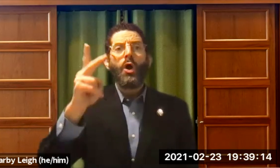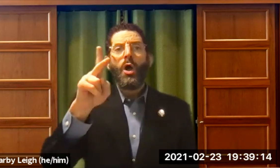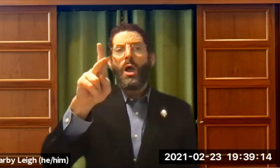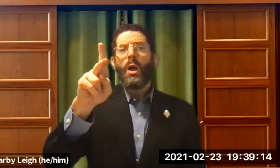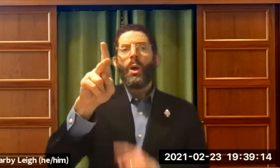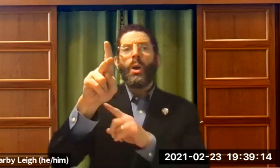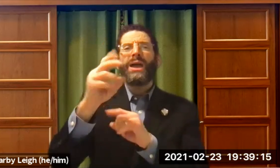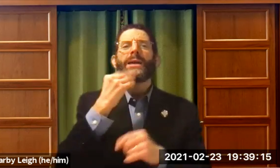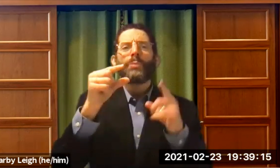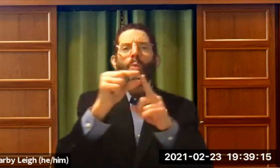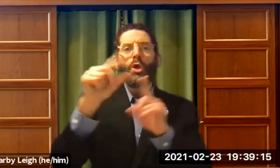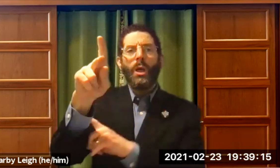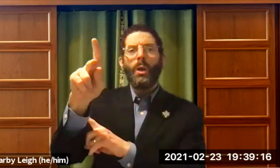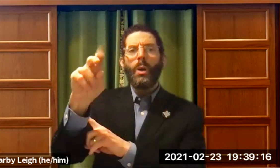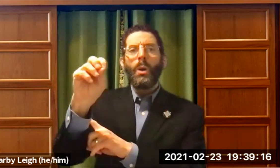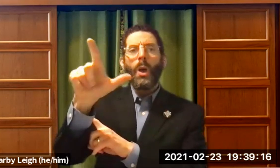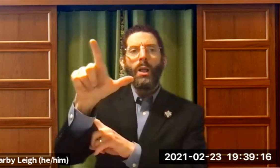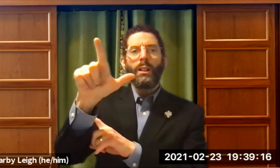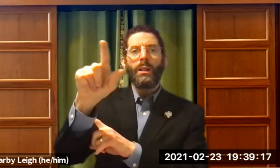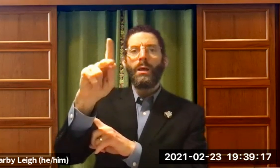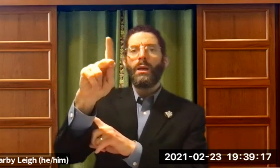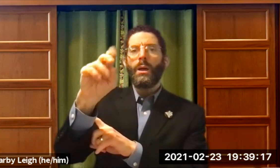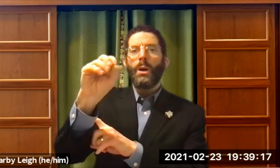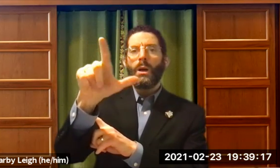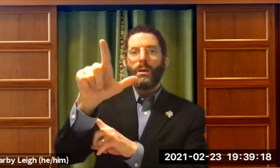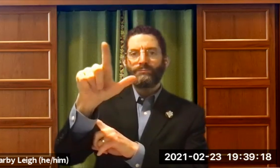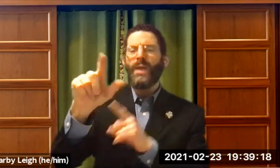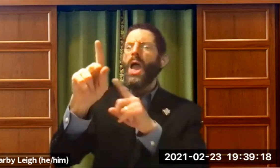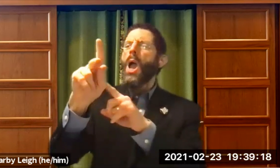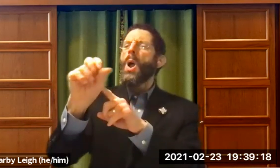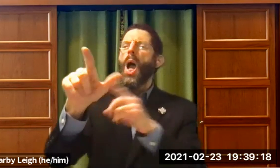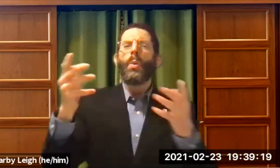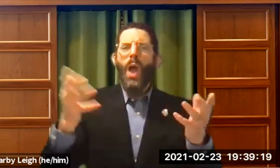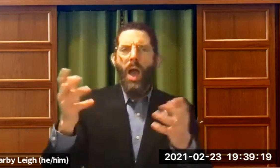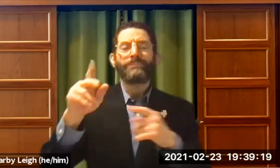. They saw the word kol.